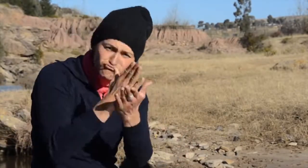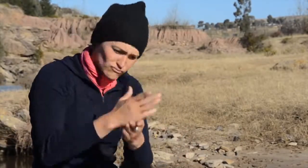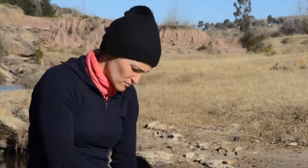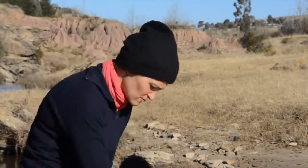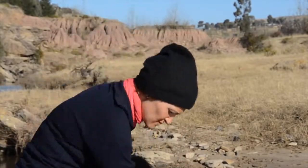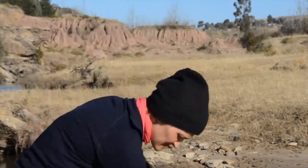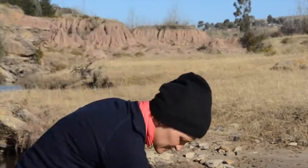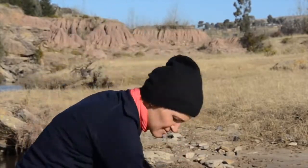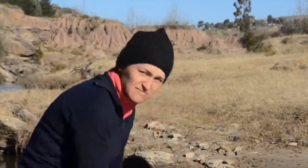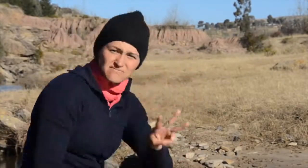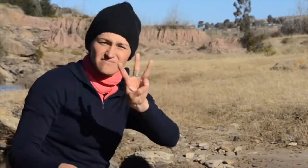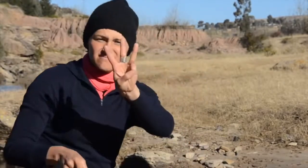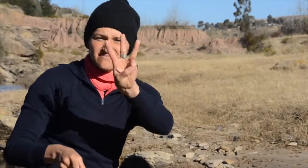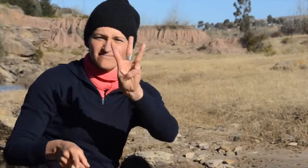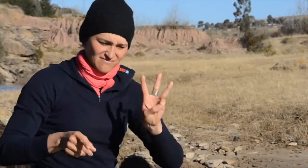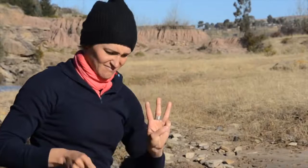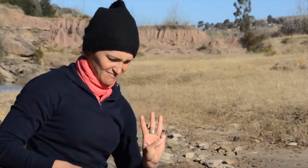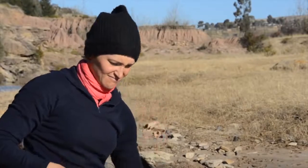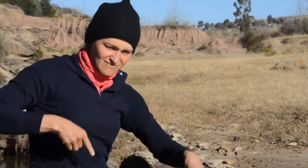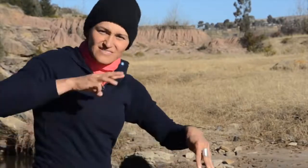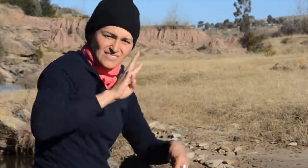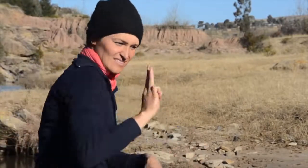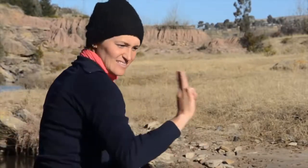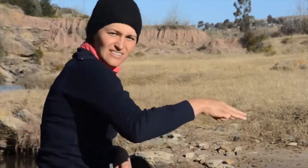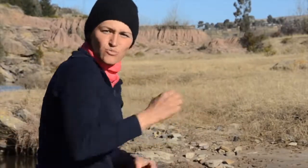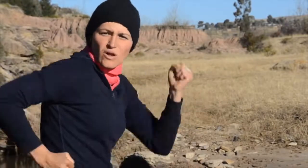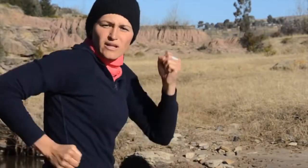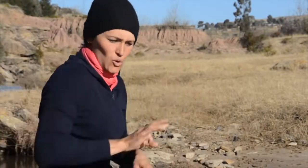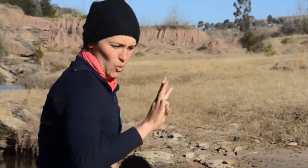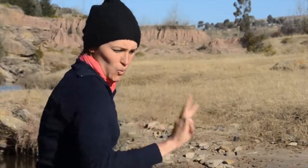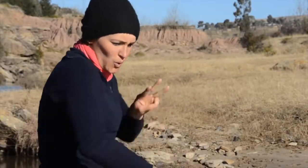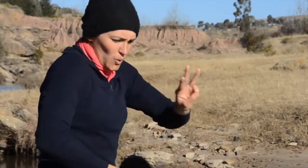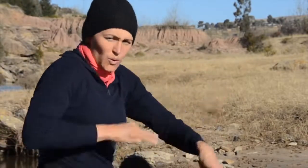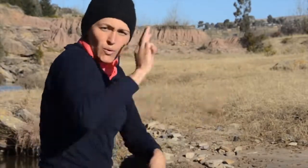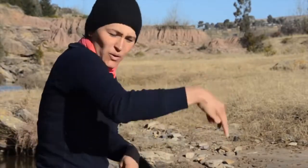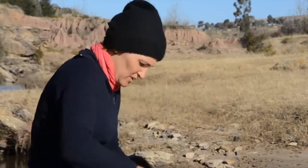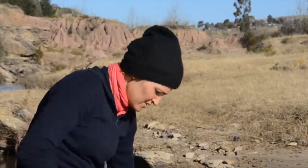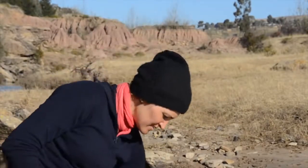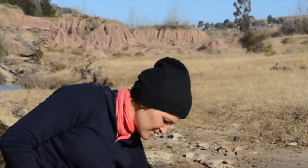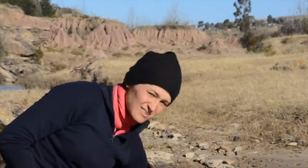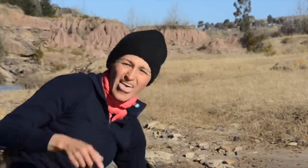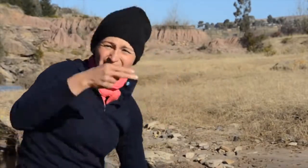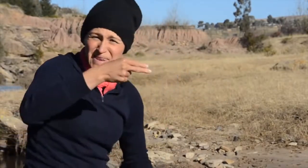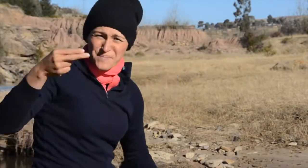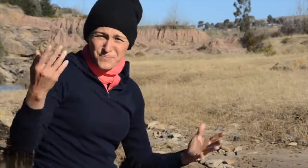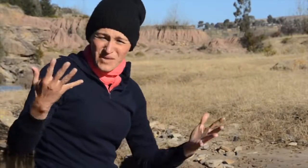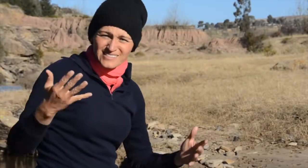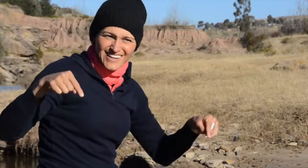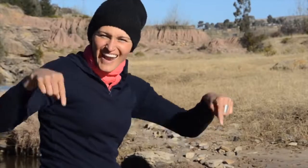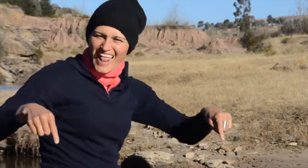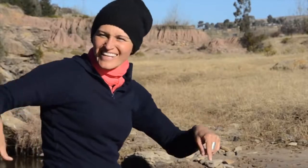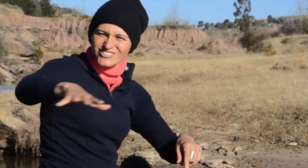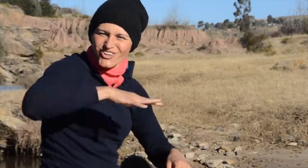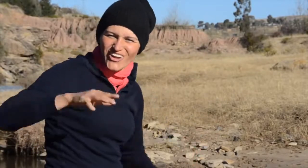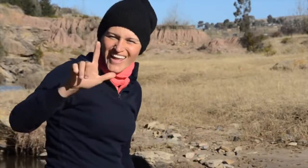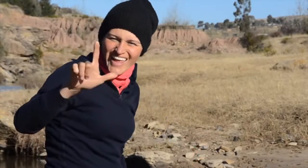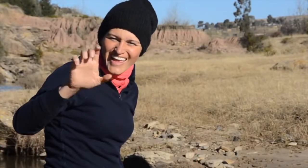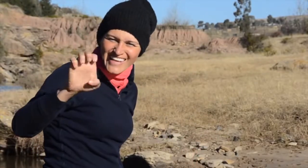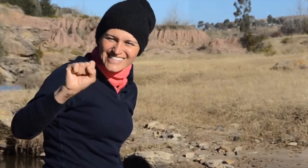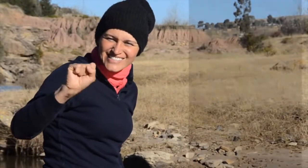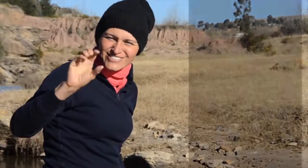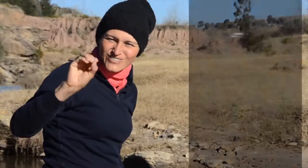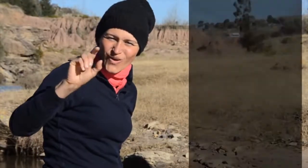This one is extraordinary, with just three toes,